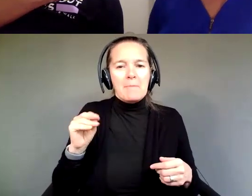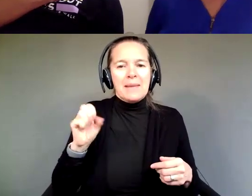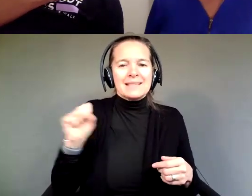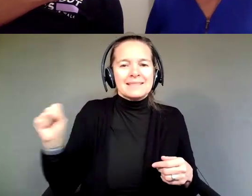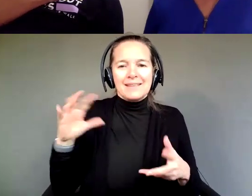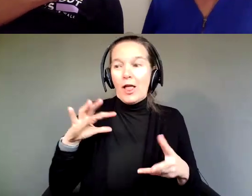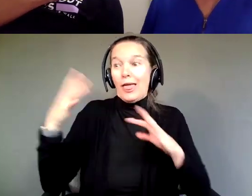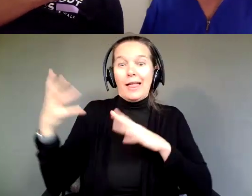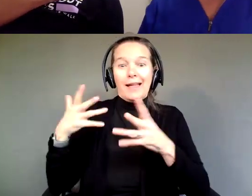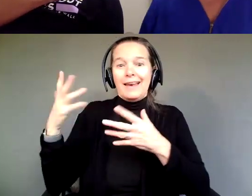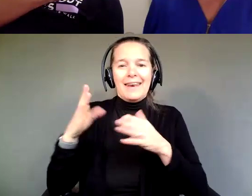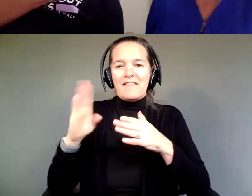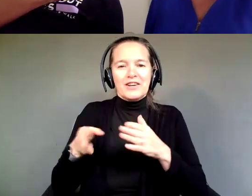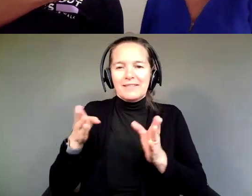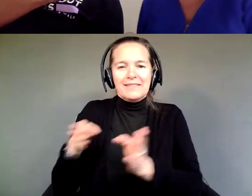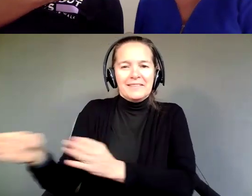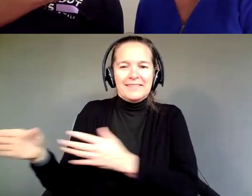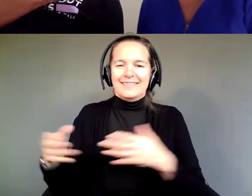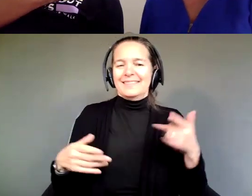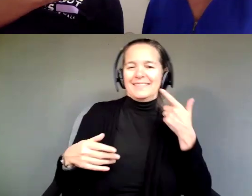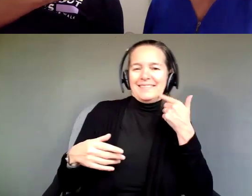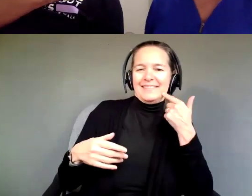Because in high school, we didn't get other options.